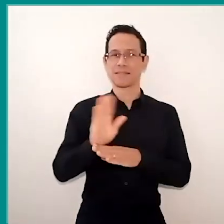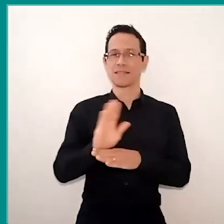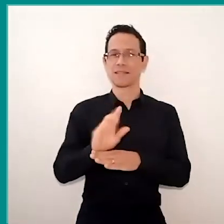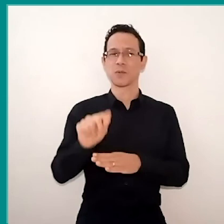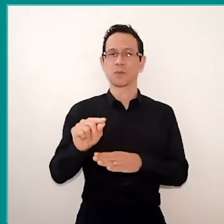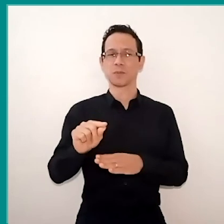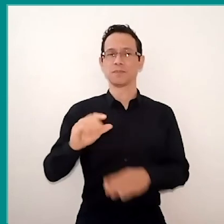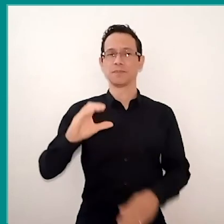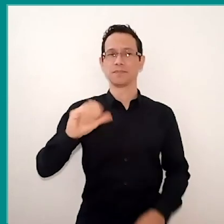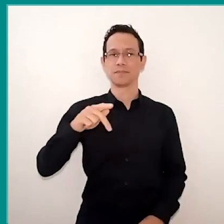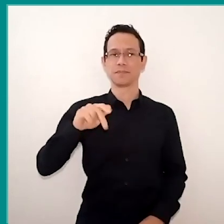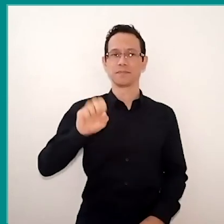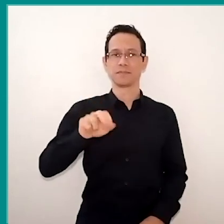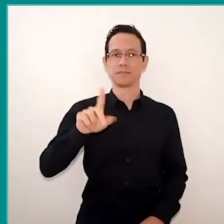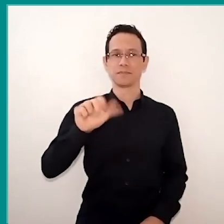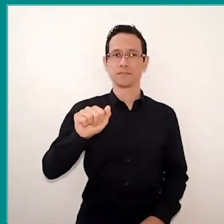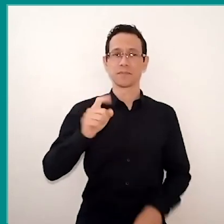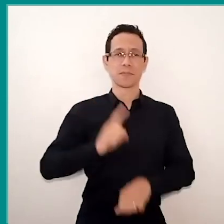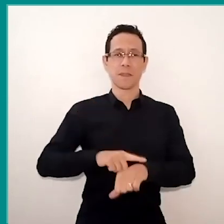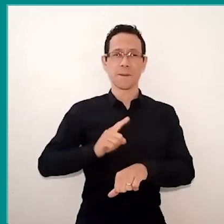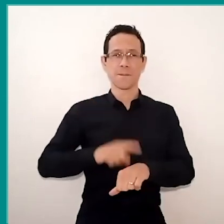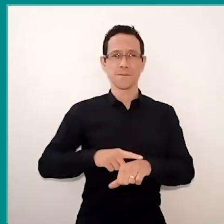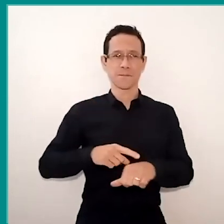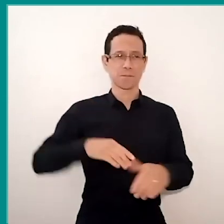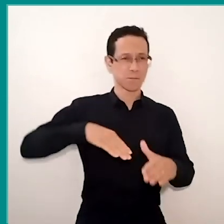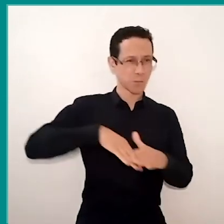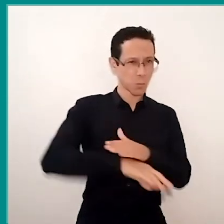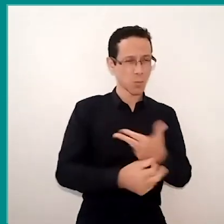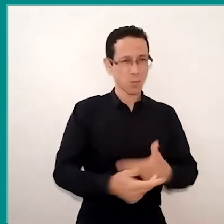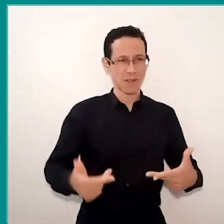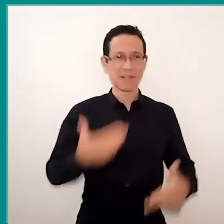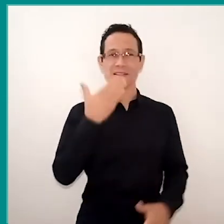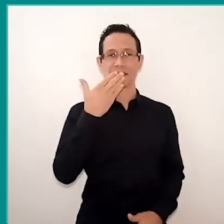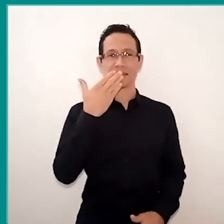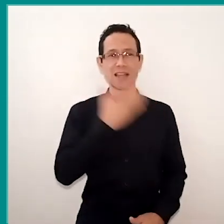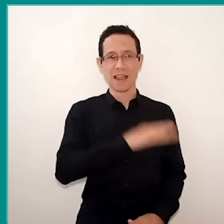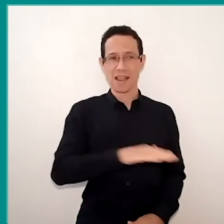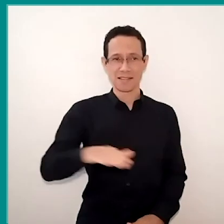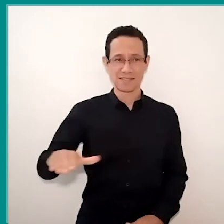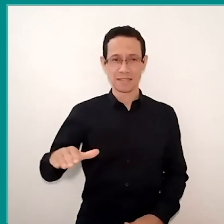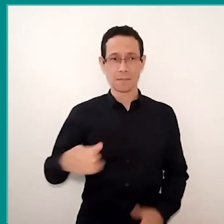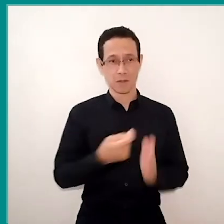a unit proposed that children write as they if felt at that moment,